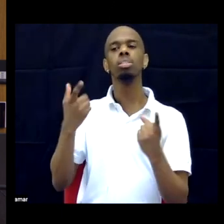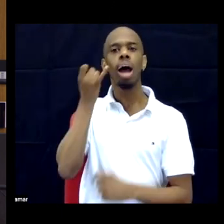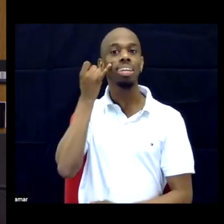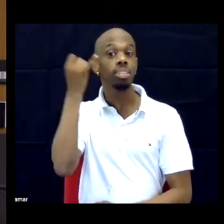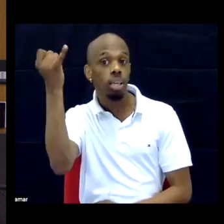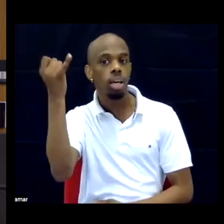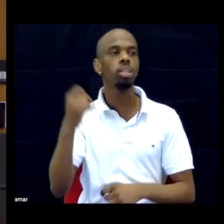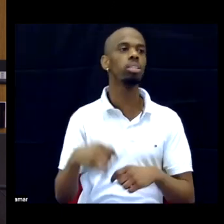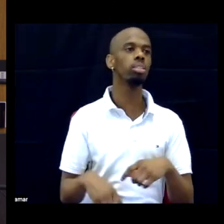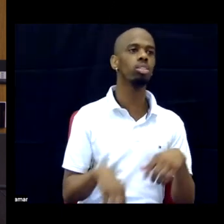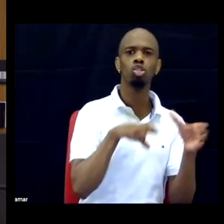I love research and writing.